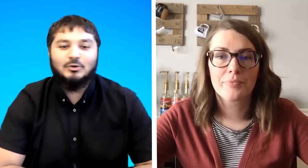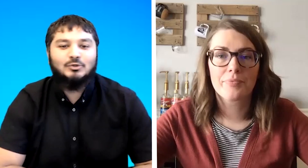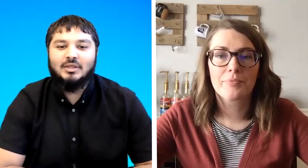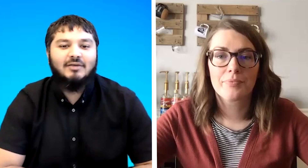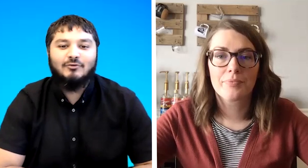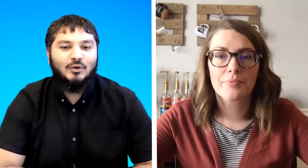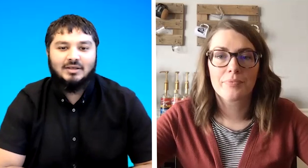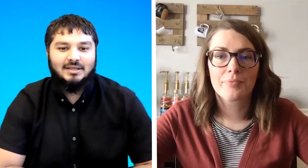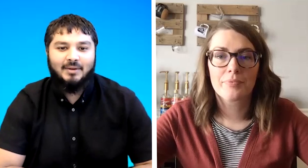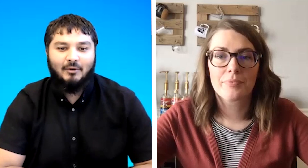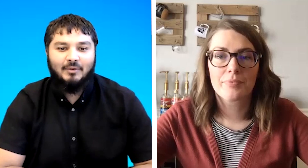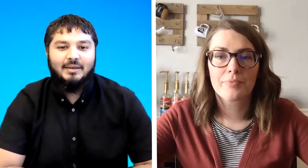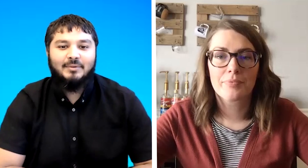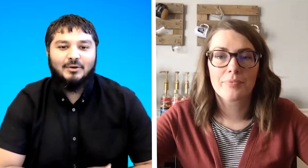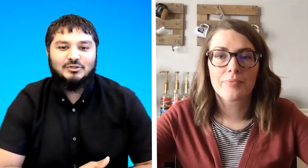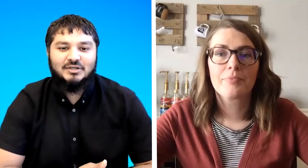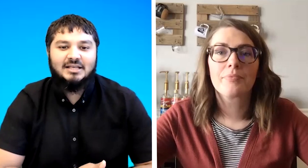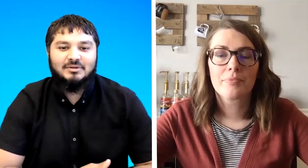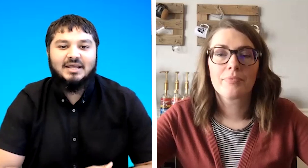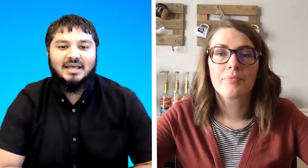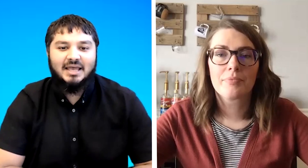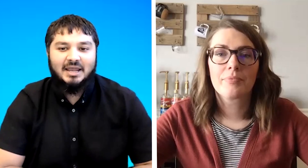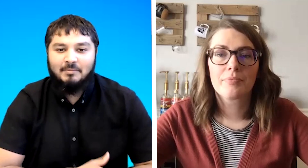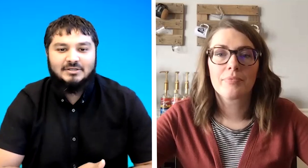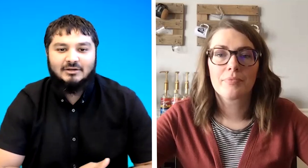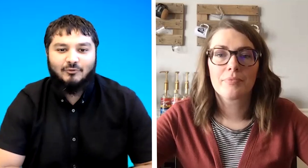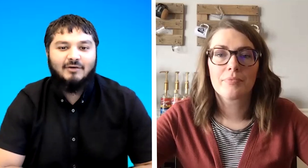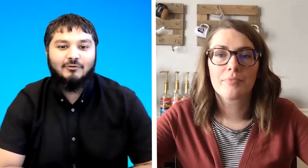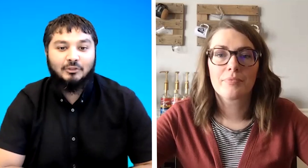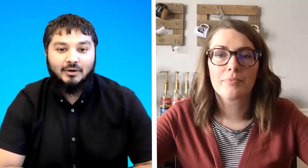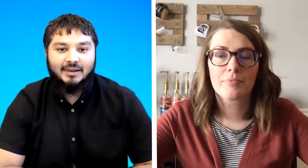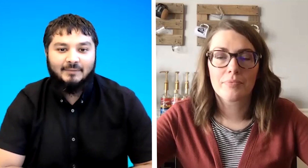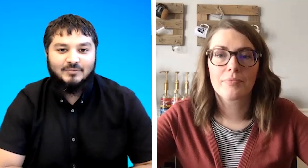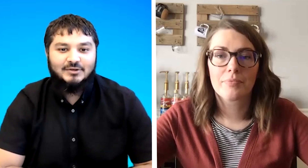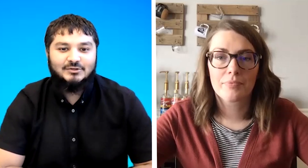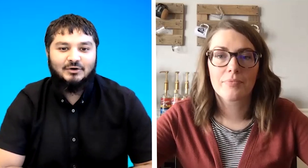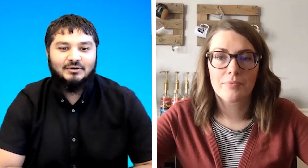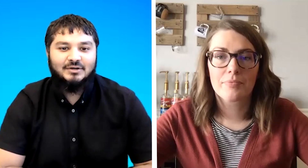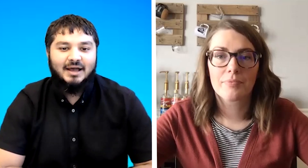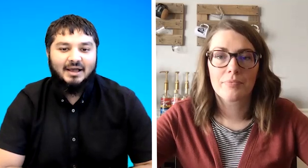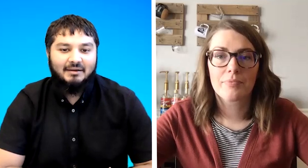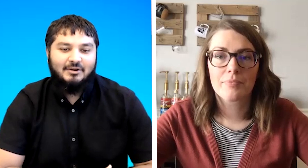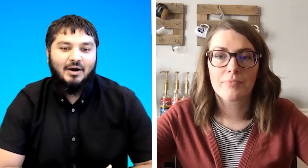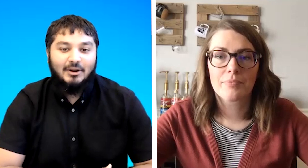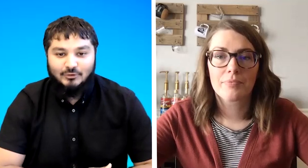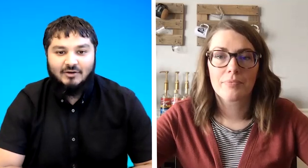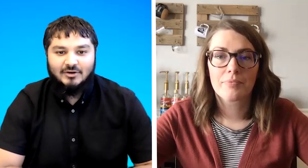to do the level two exam now because she has been admitted for level three so you know i do advise